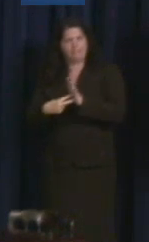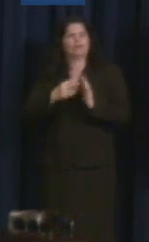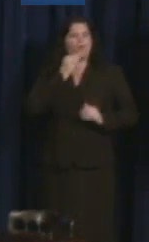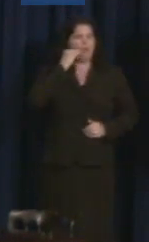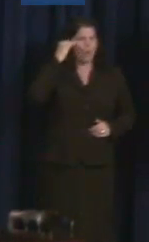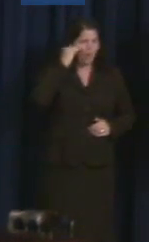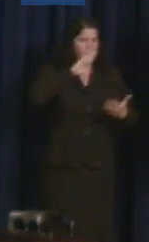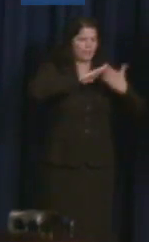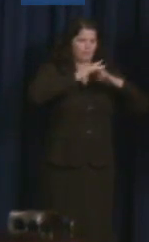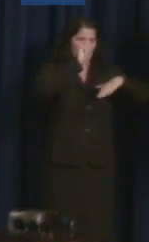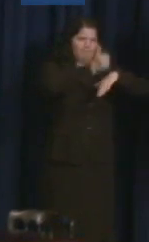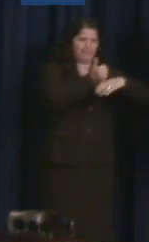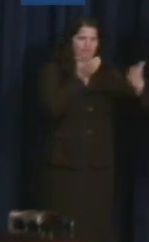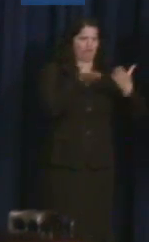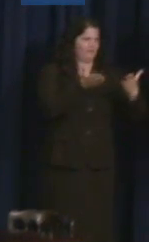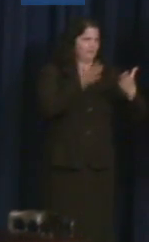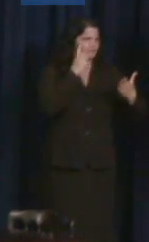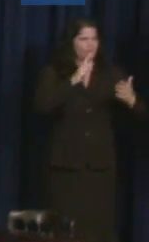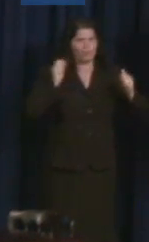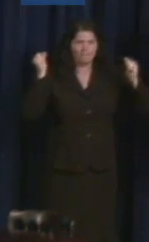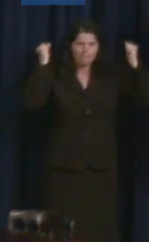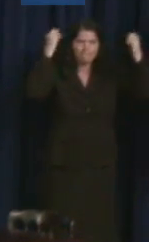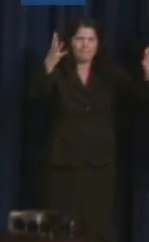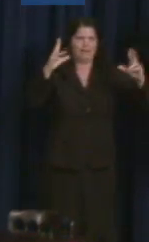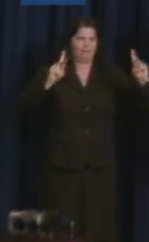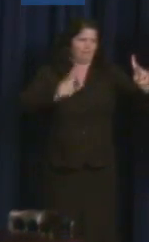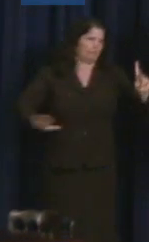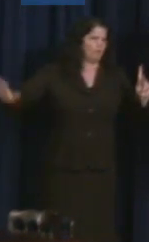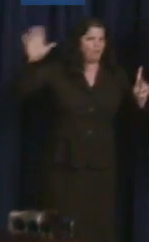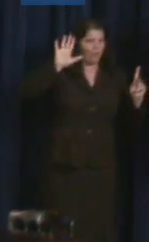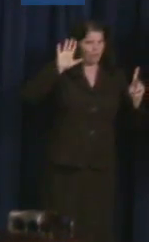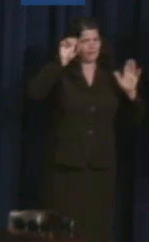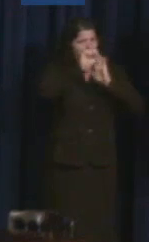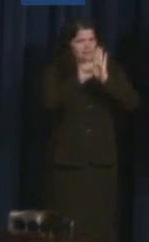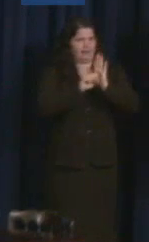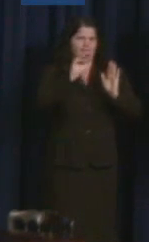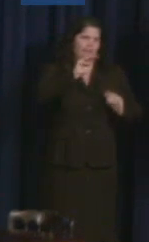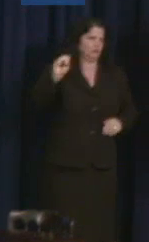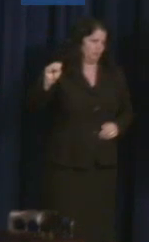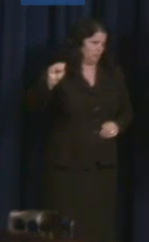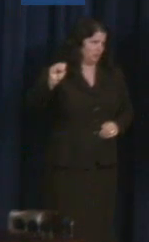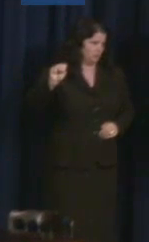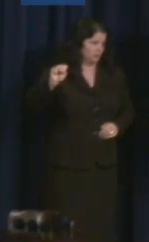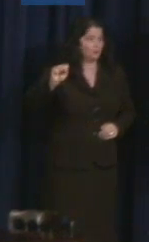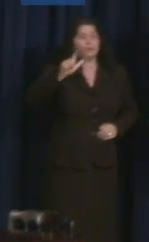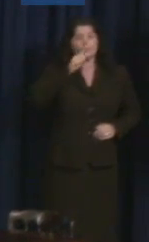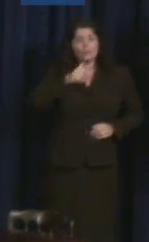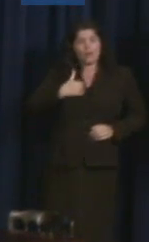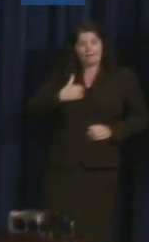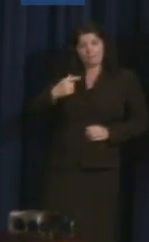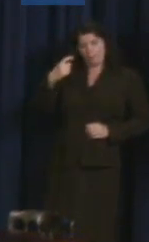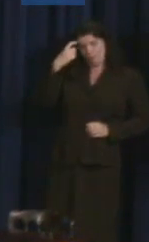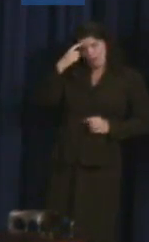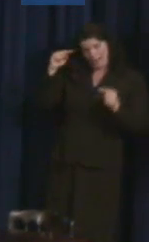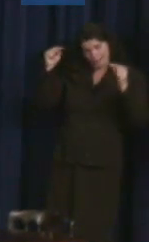services for hundreds of other Massachusetts residents with acquired brain injury. We're so delighted to honor you, Catherine.